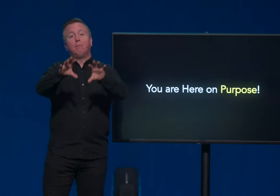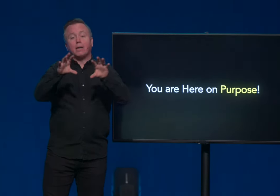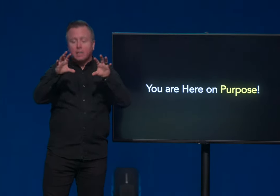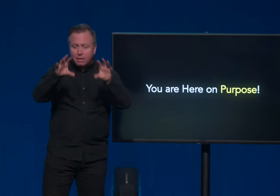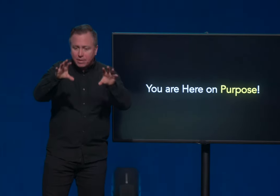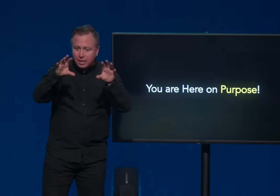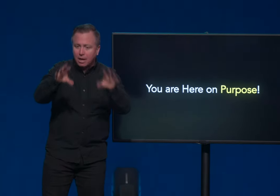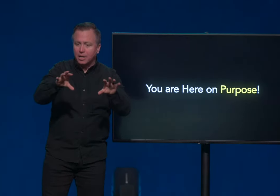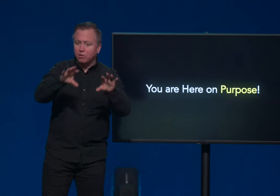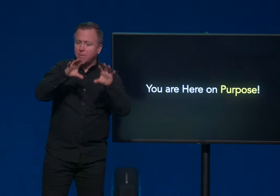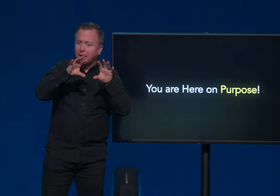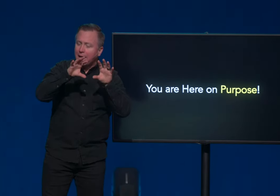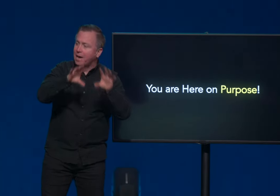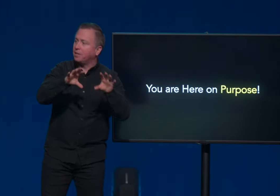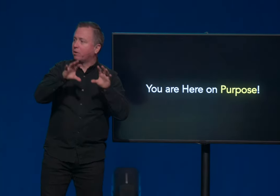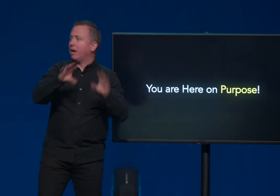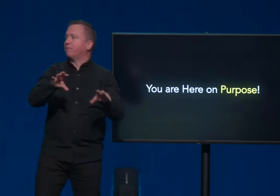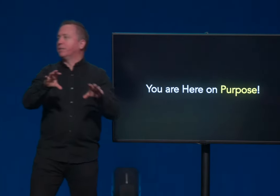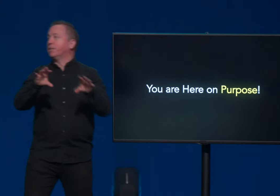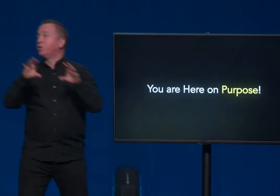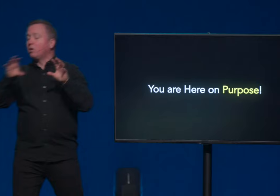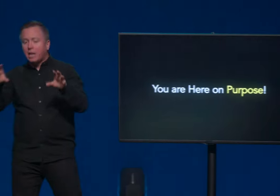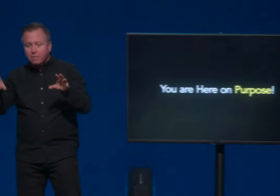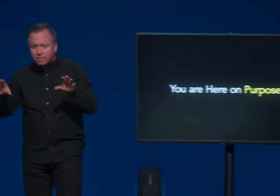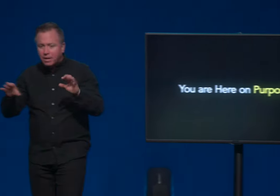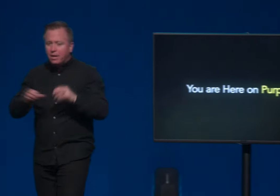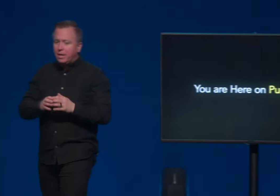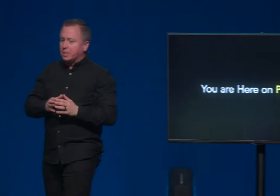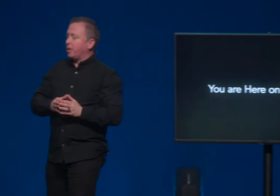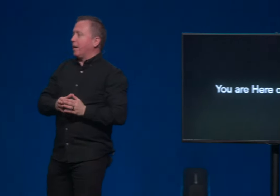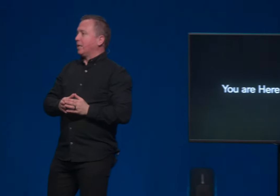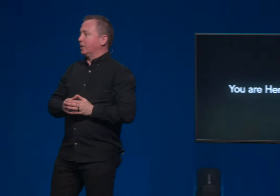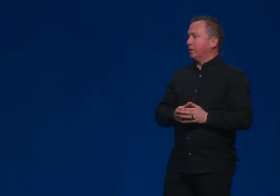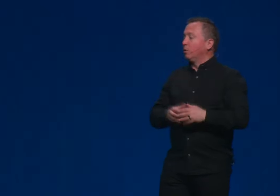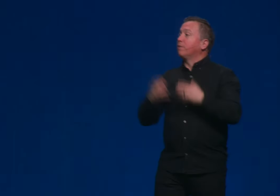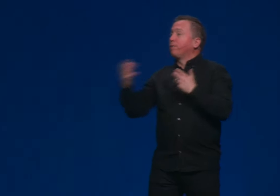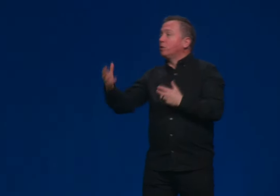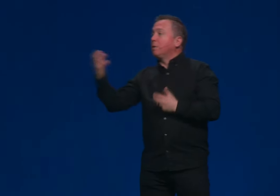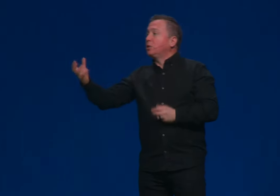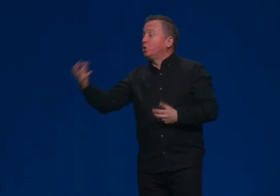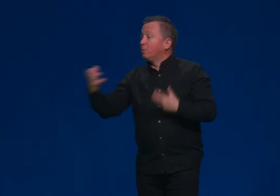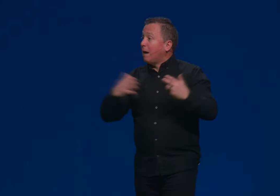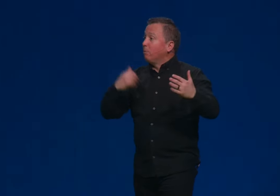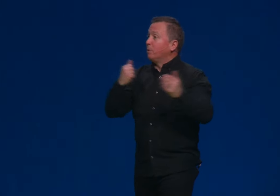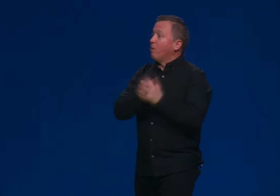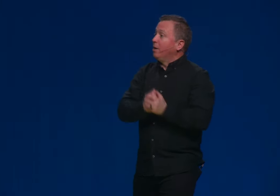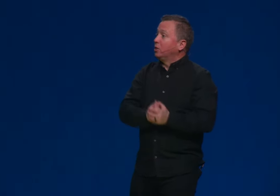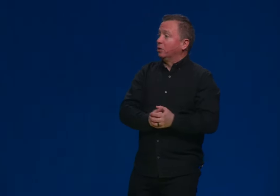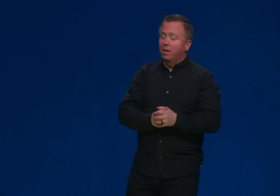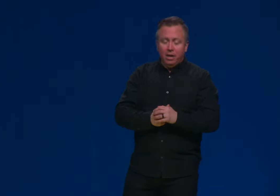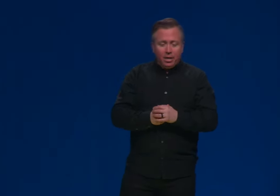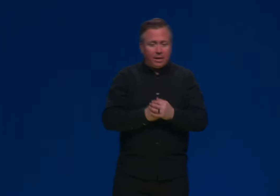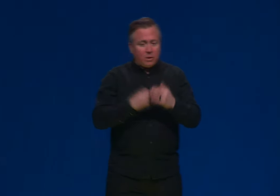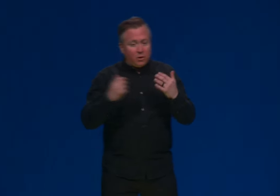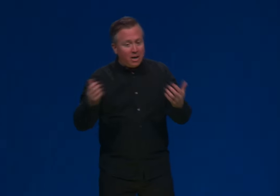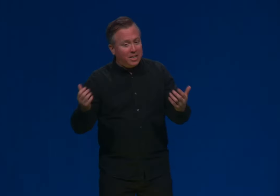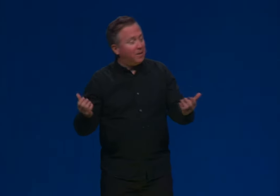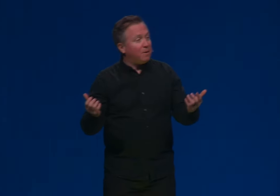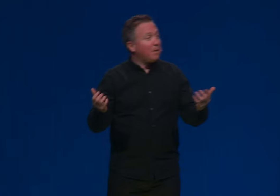by a loving God. You've been handcrafted, that your life is not an accident. One of the first messages of the Bible we run into is that you're not here